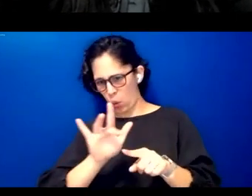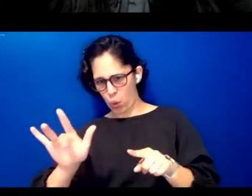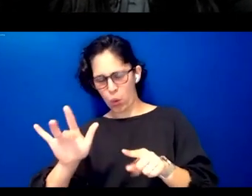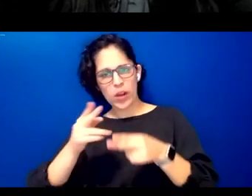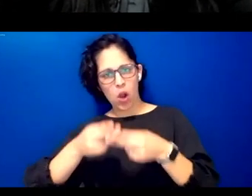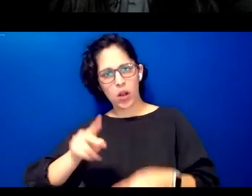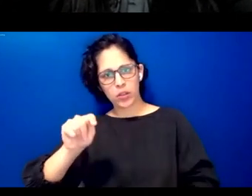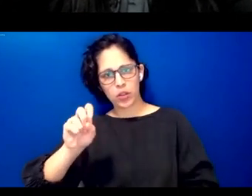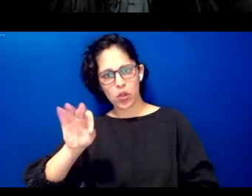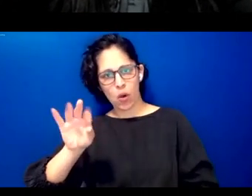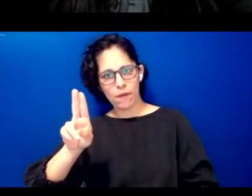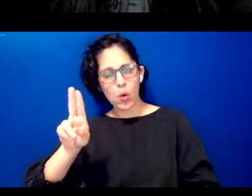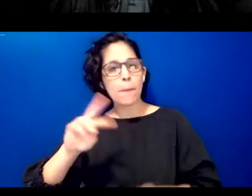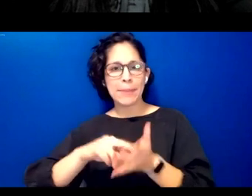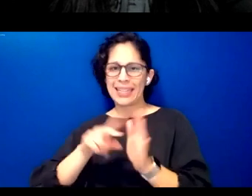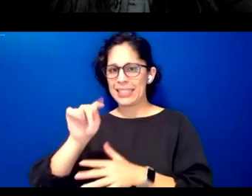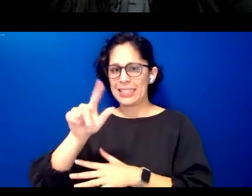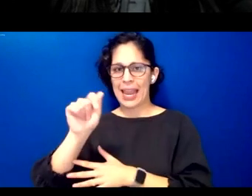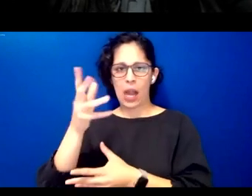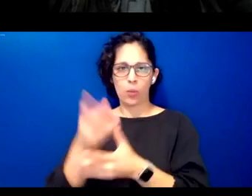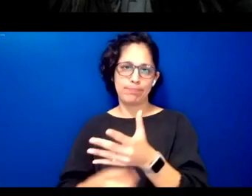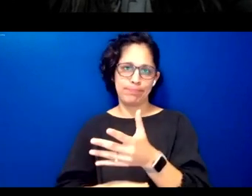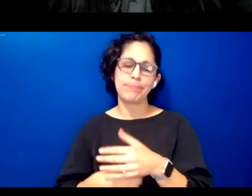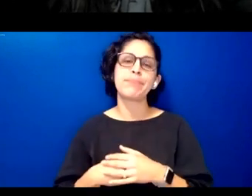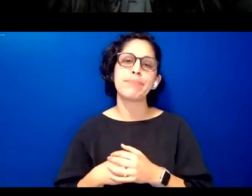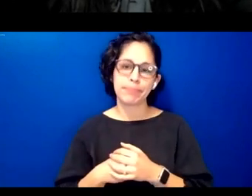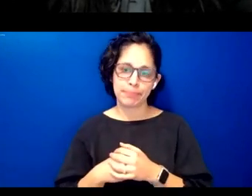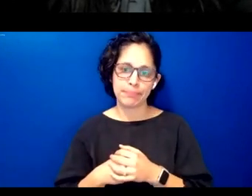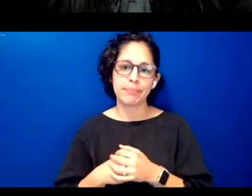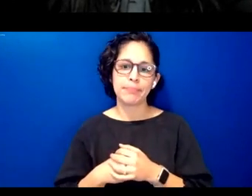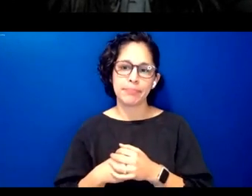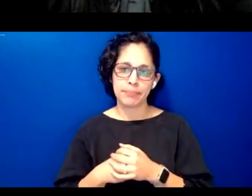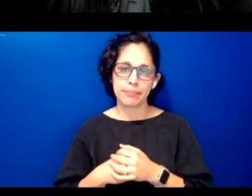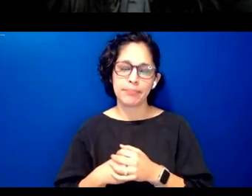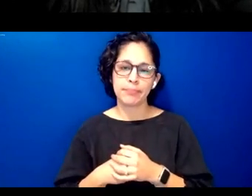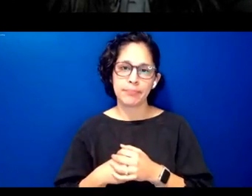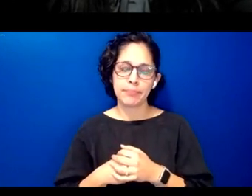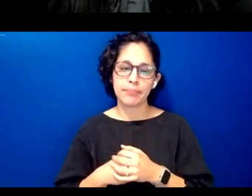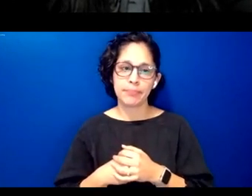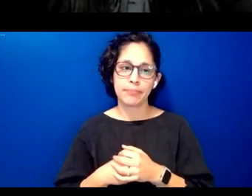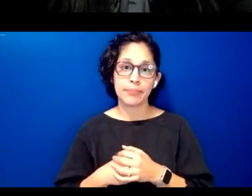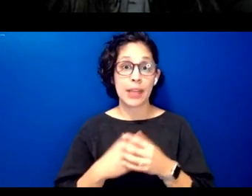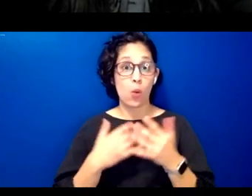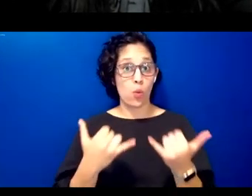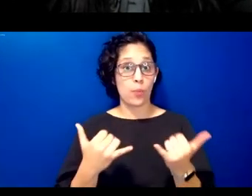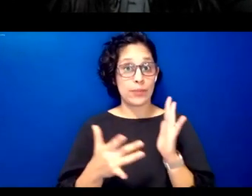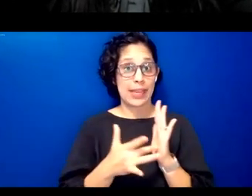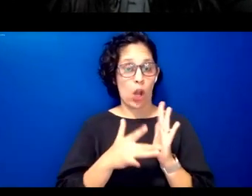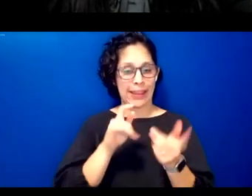in a loss of data as technology evolves at a steady rate we want to anticipate that language